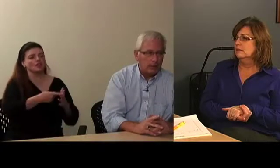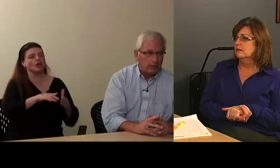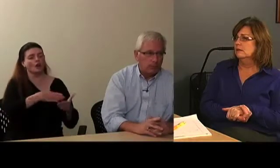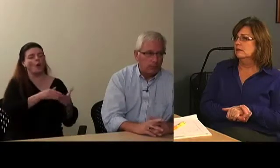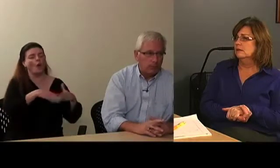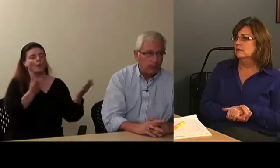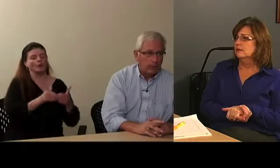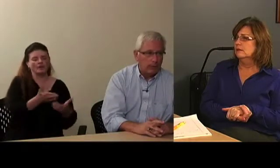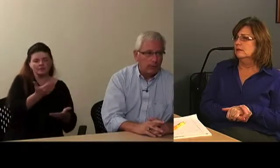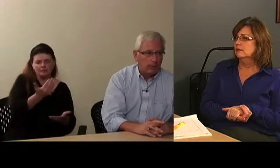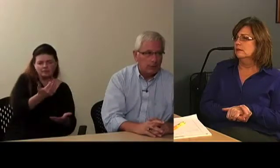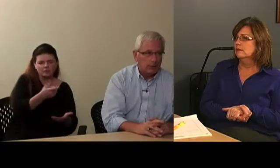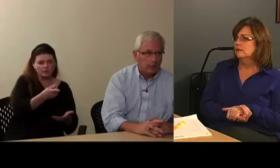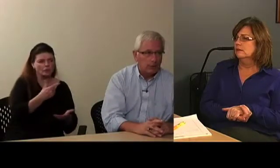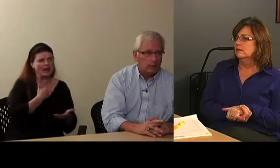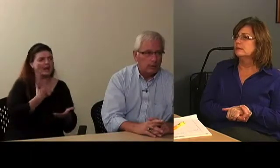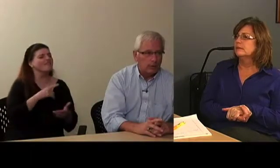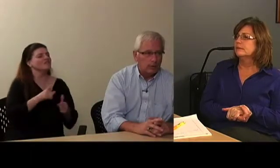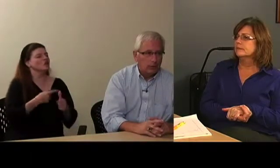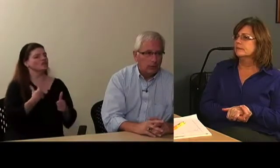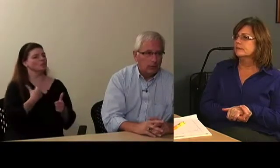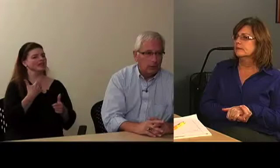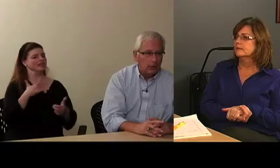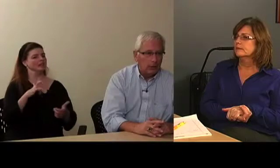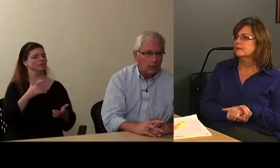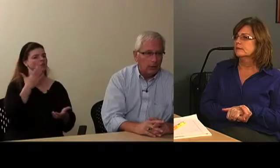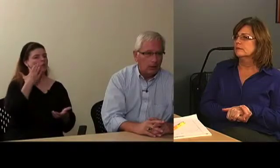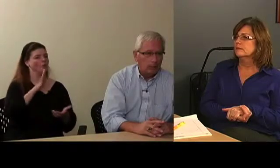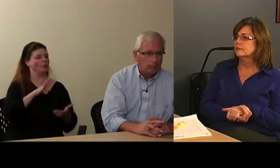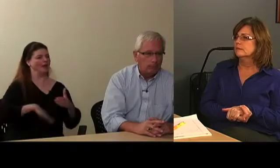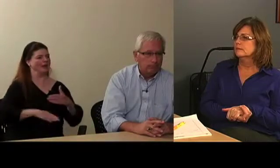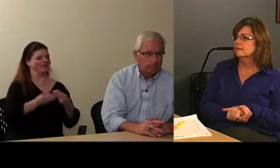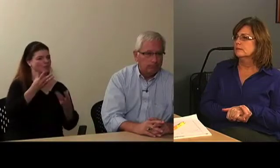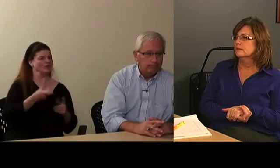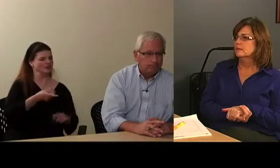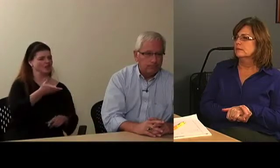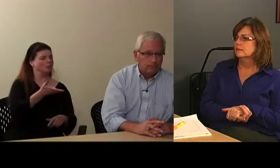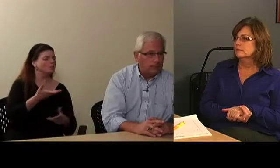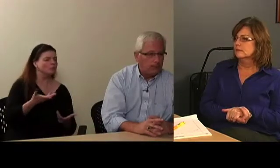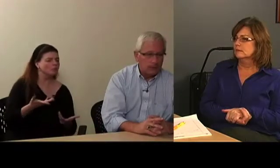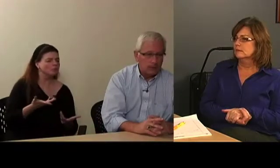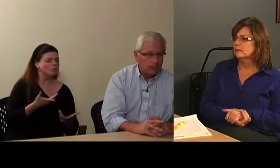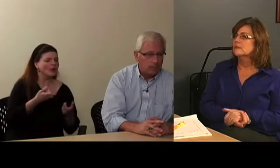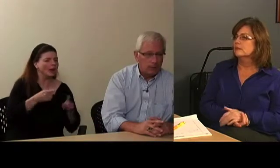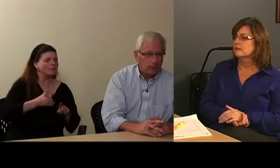Just get some preliminary information first, and then set up a meeting,